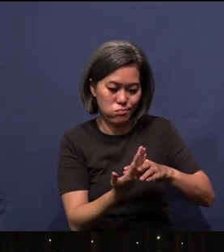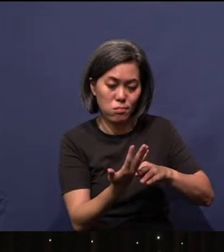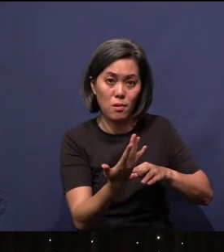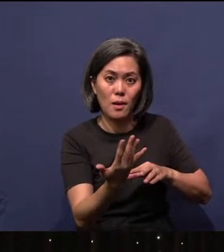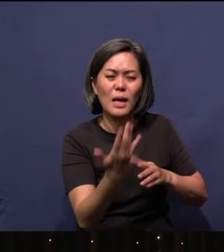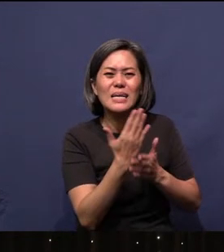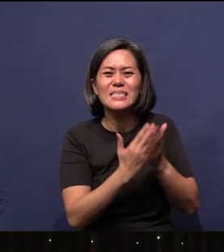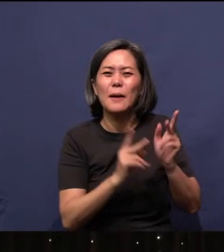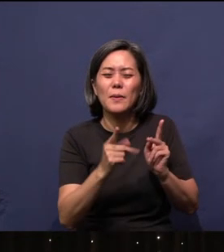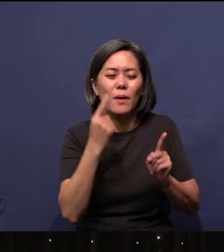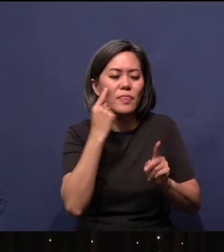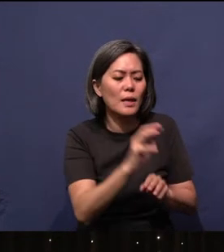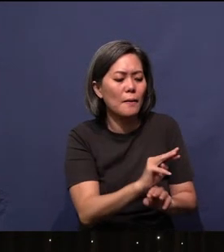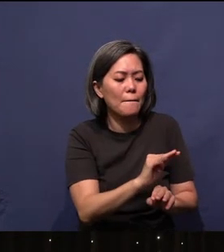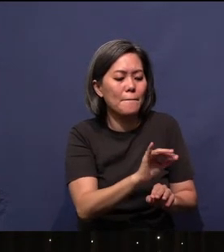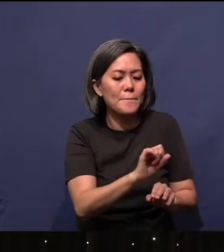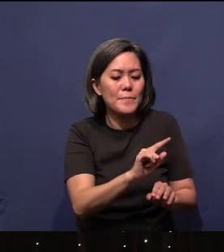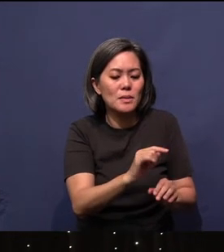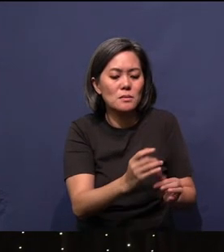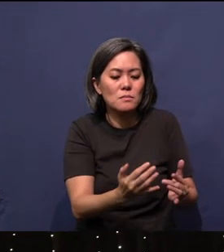Some people think that's how it watered the earth.